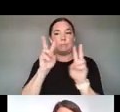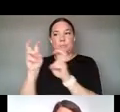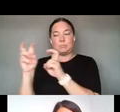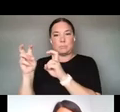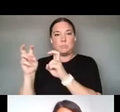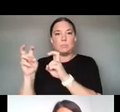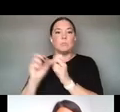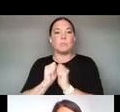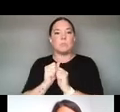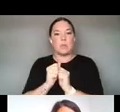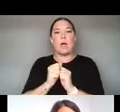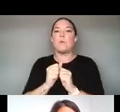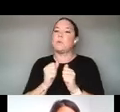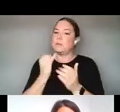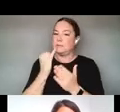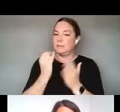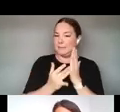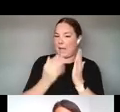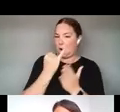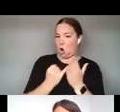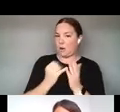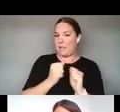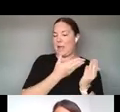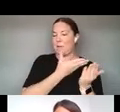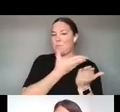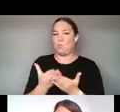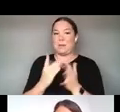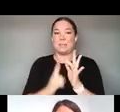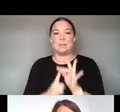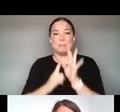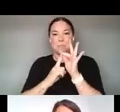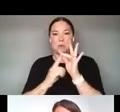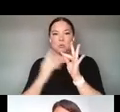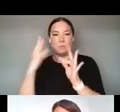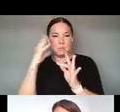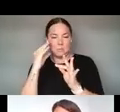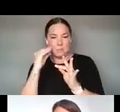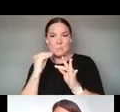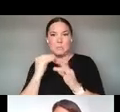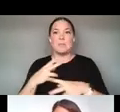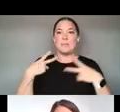EXPERTISE AND THIS IS THROUGH CONNECTING AUDIENCES ACROSS PHYSICAL AND VIRTUAL SPACES